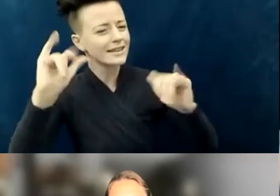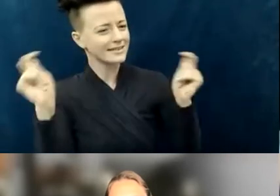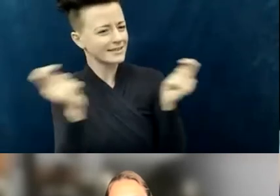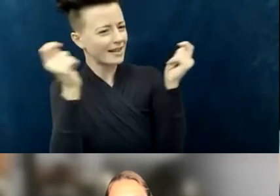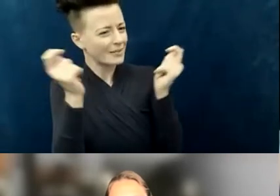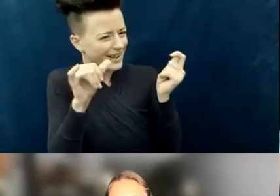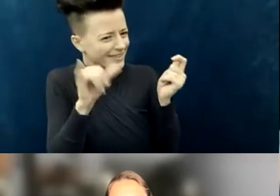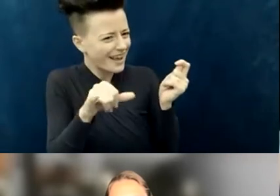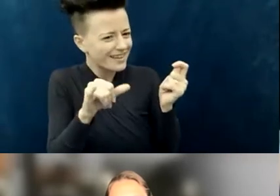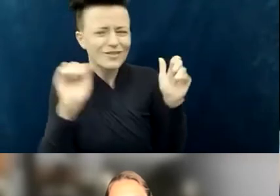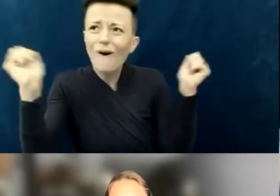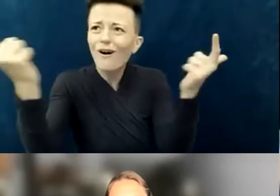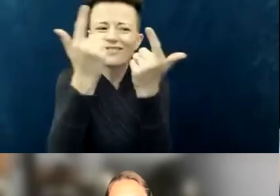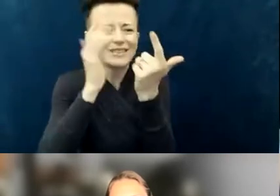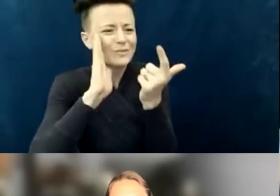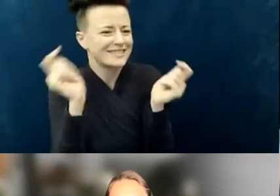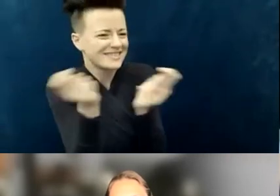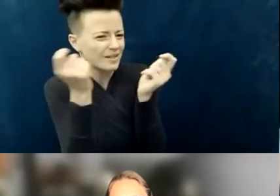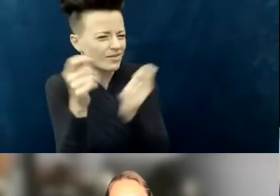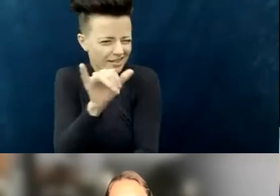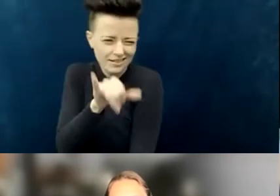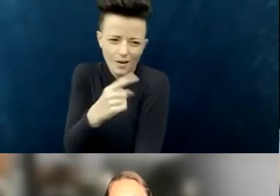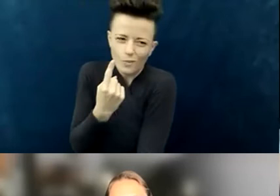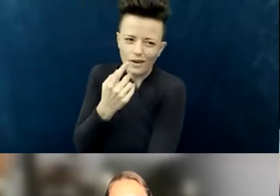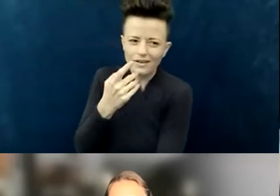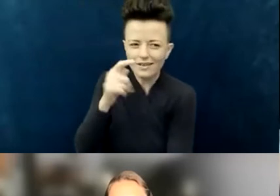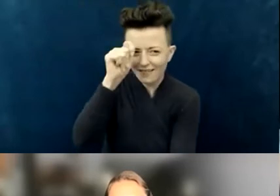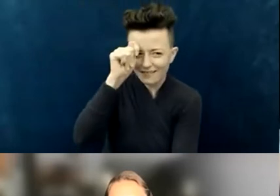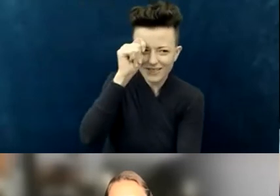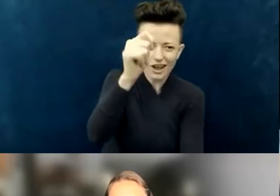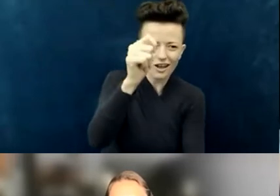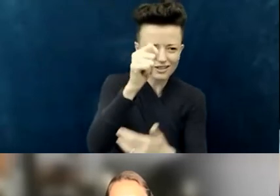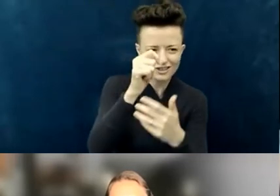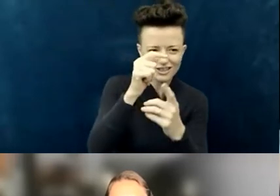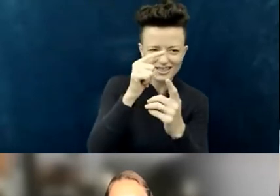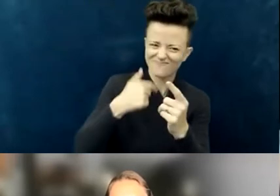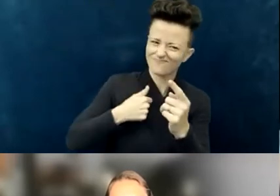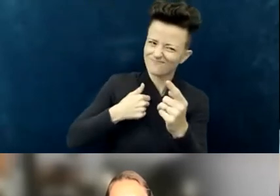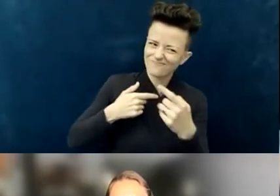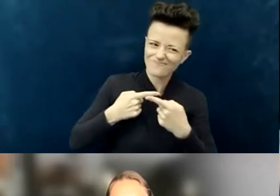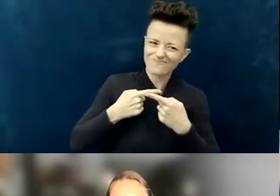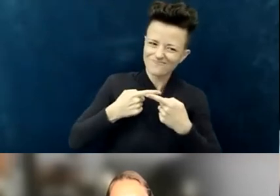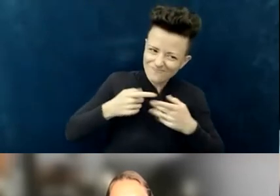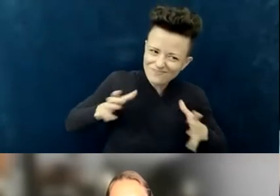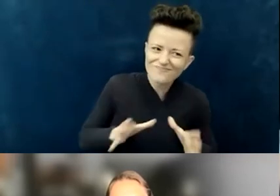That's an example—just one— of the continuing work to take a good look at God's expectations